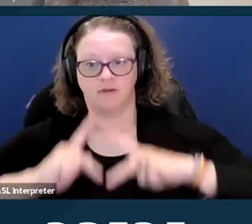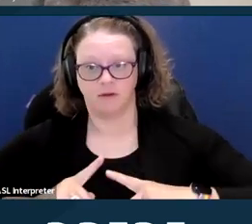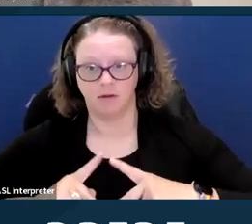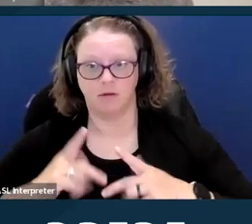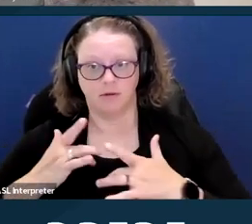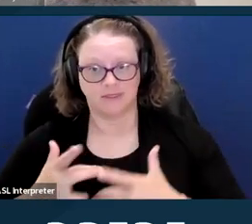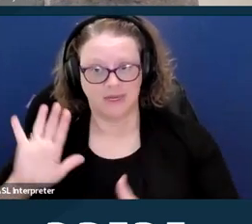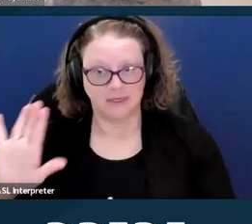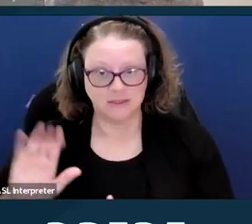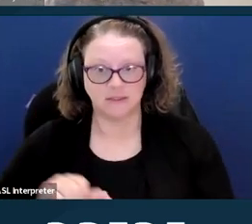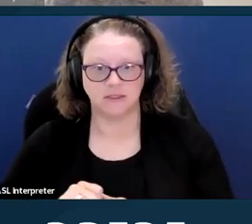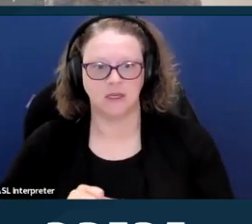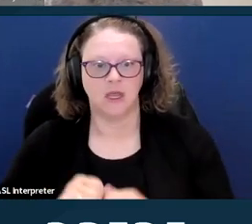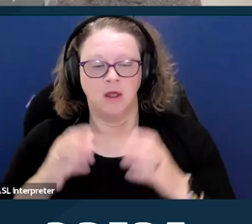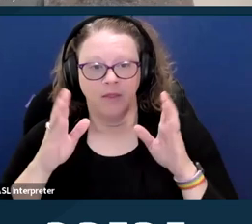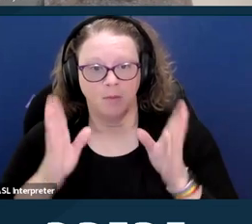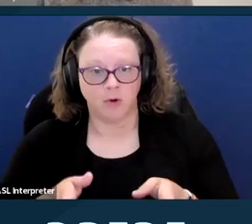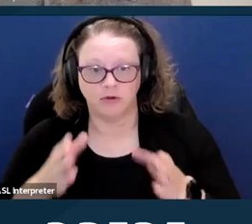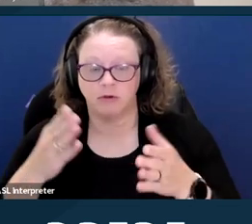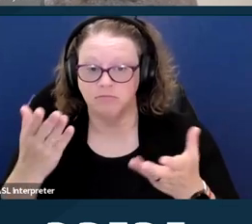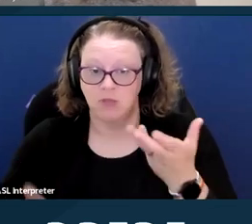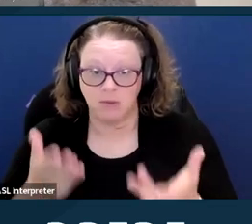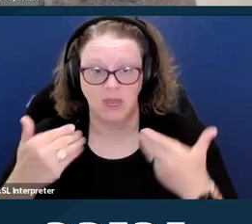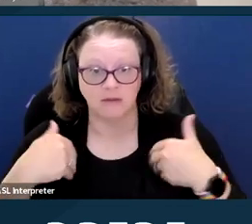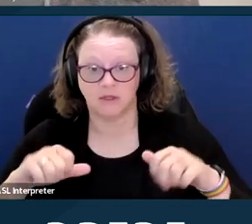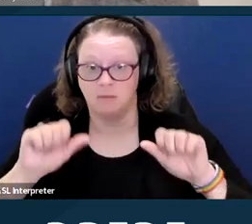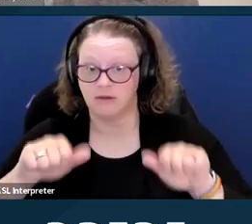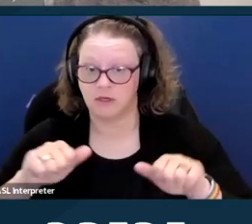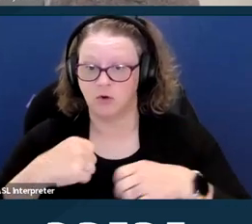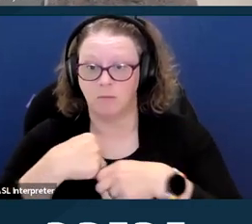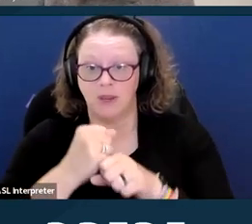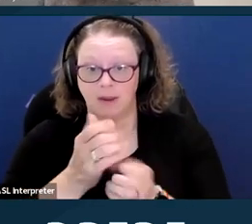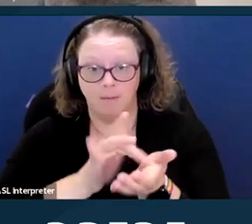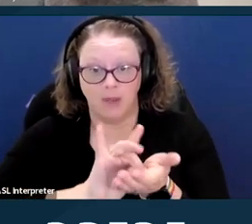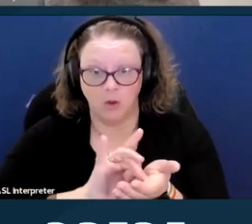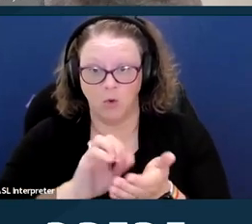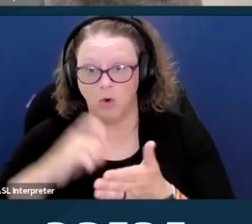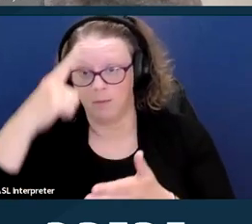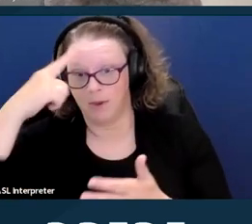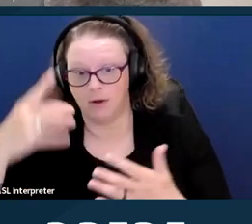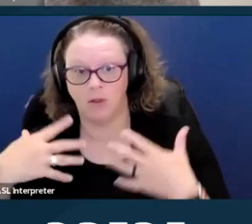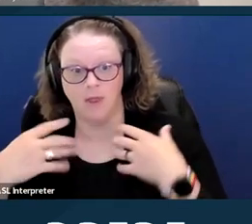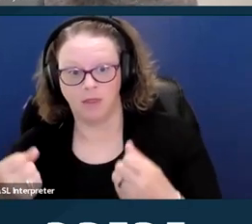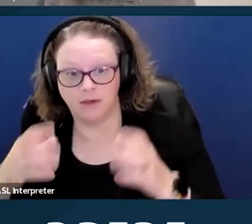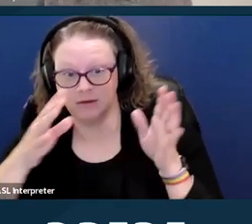or mental health decisions without understanding every single aspect of a diagnosis or a treatment.